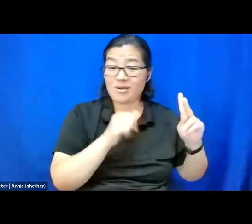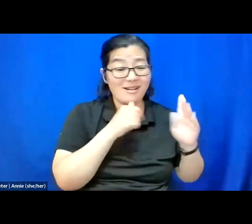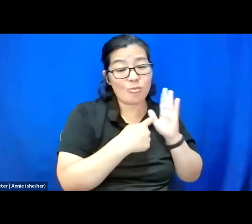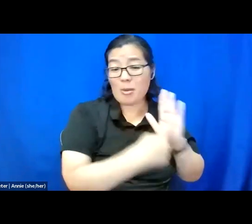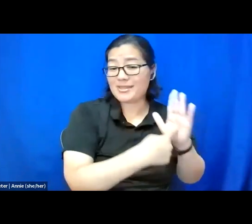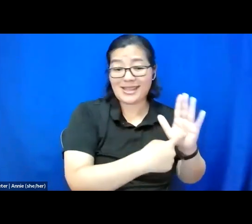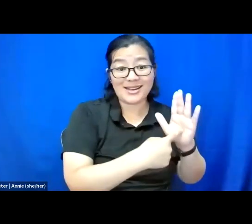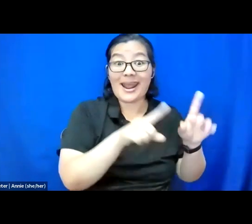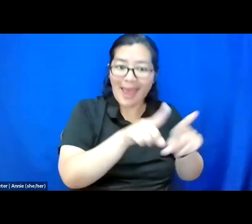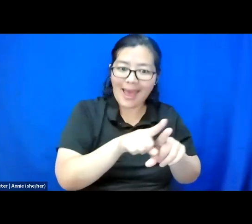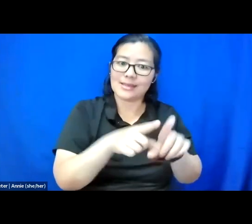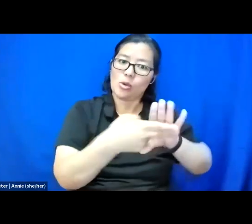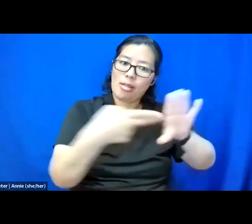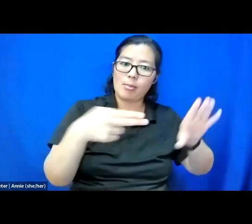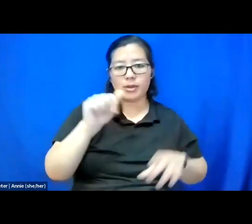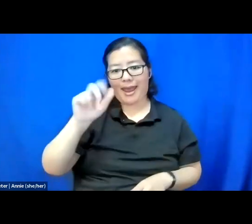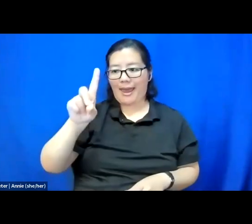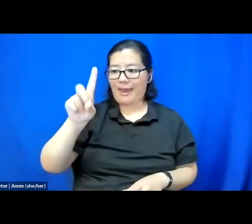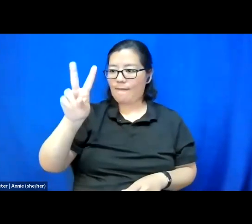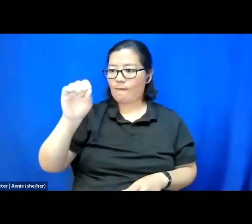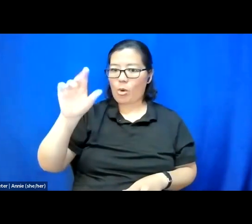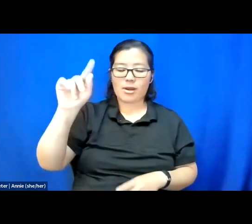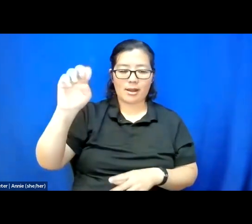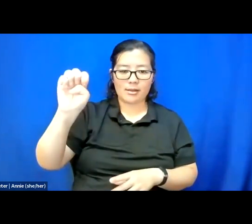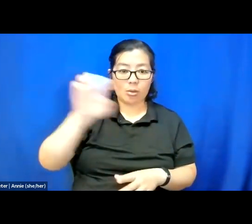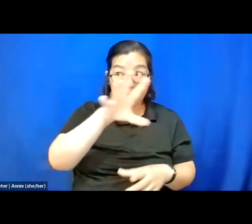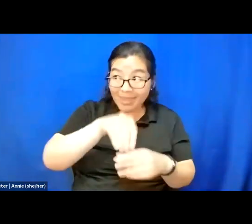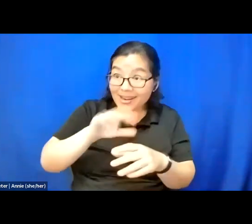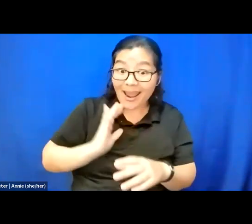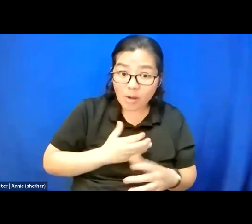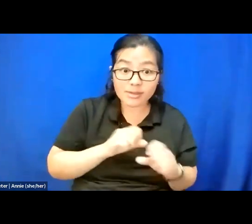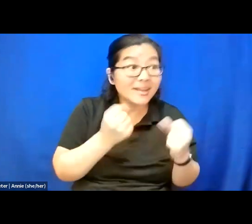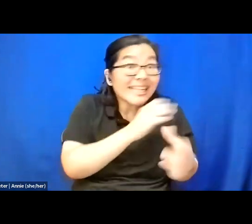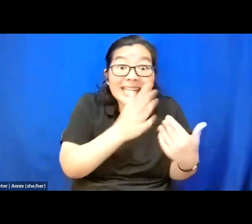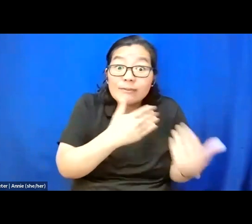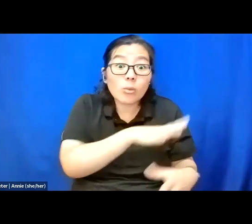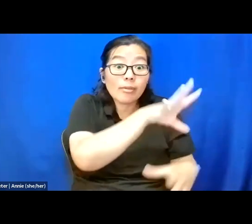as advocates in our society, even within the disability community even though they are,